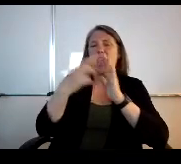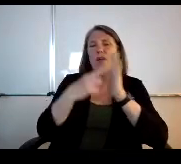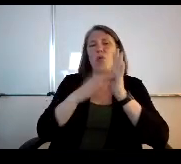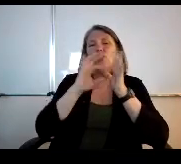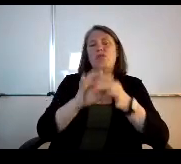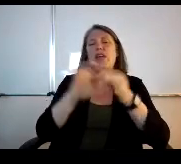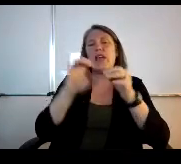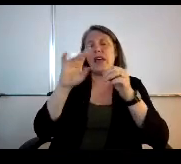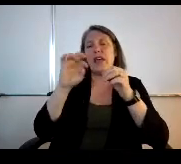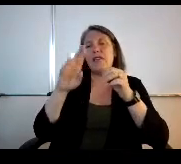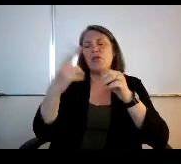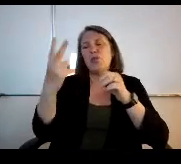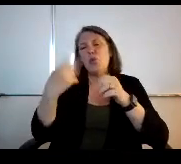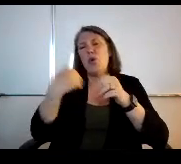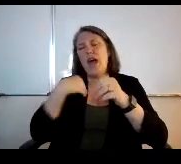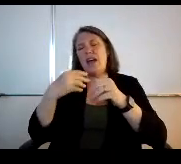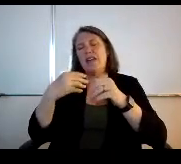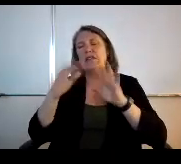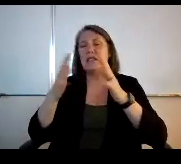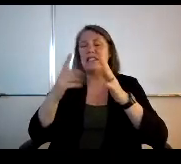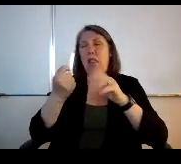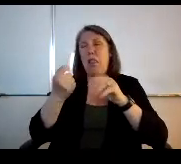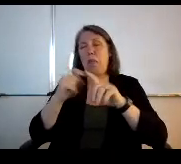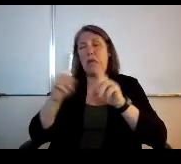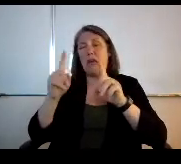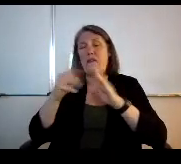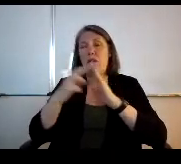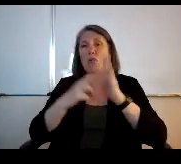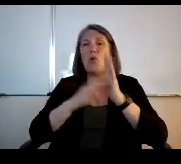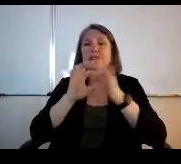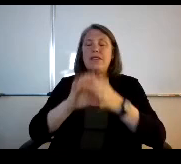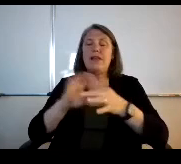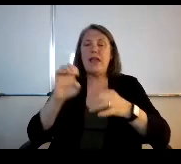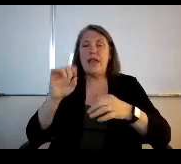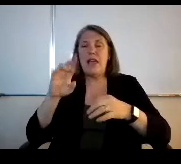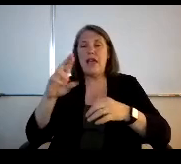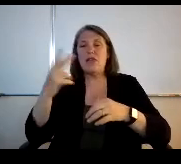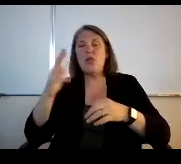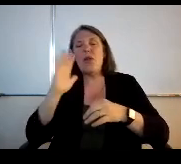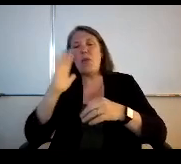has slightly different rules associated. SR3 will have slightly different